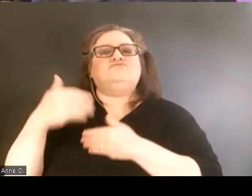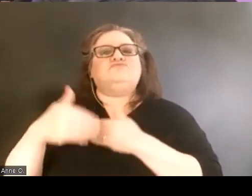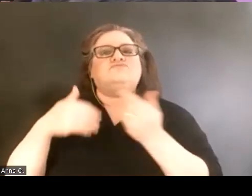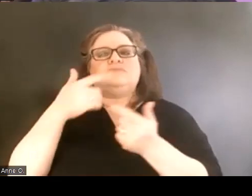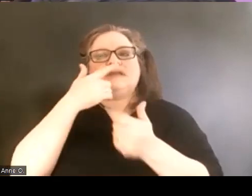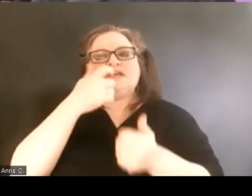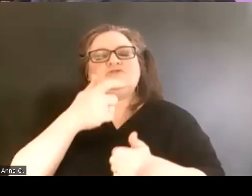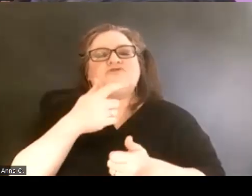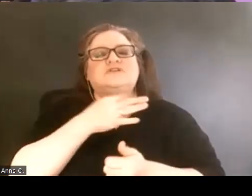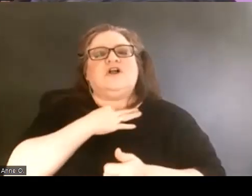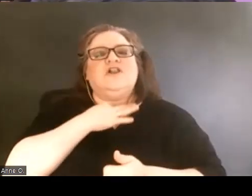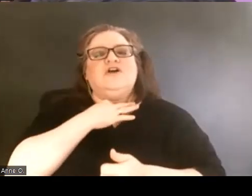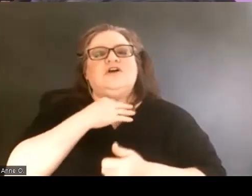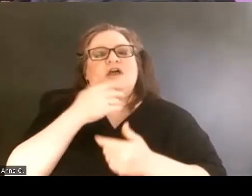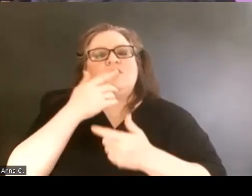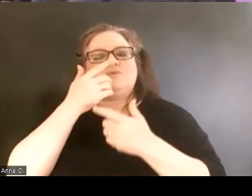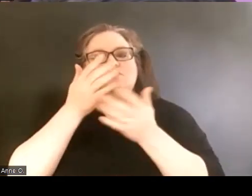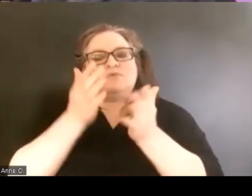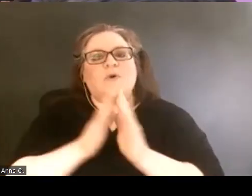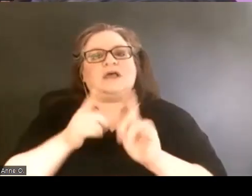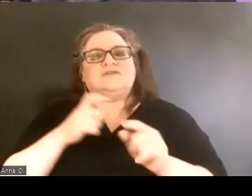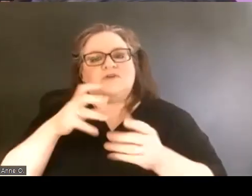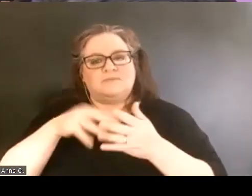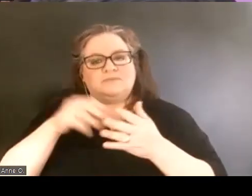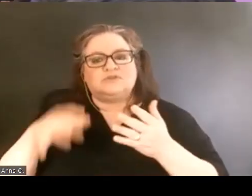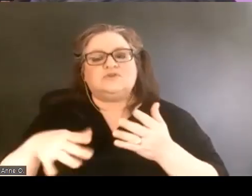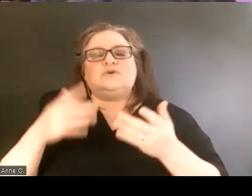from student body for accommodations,